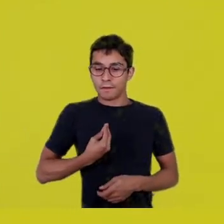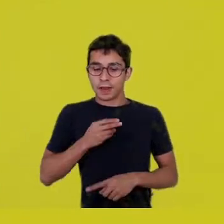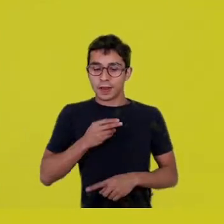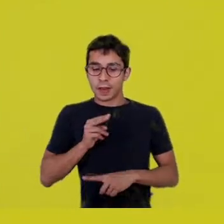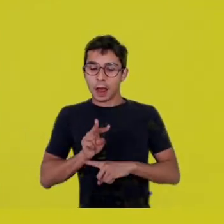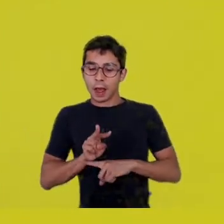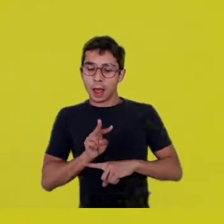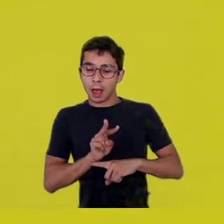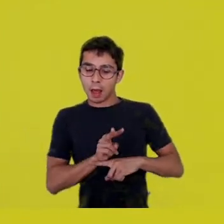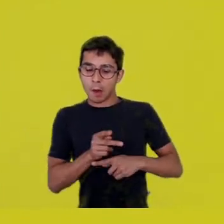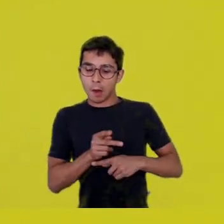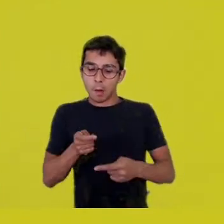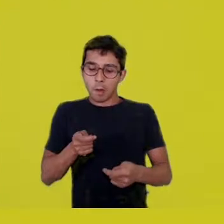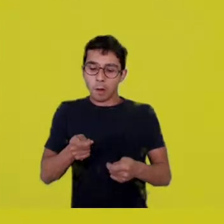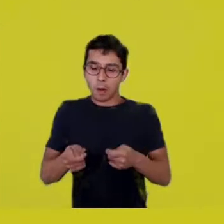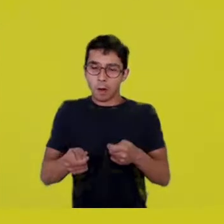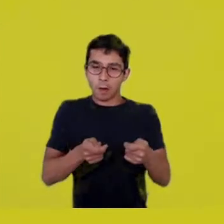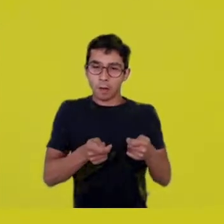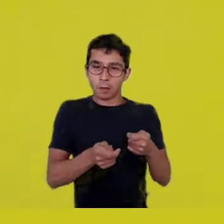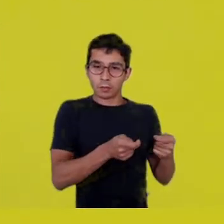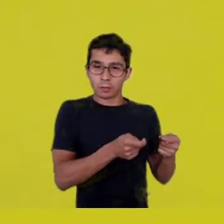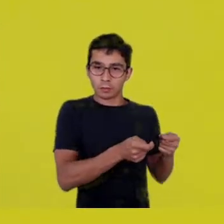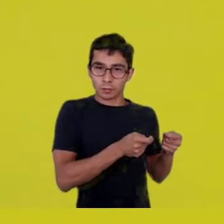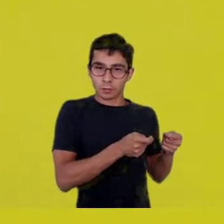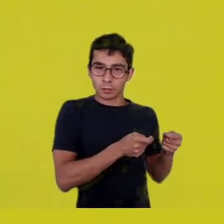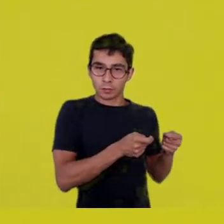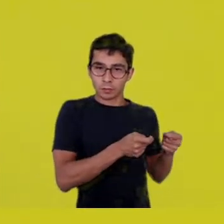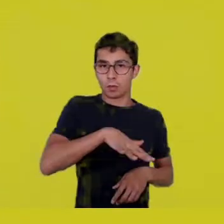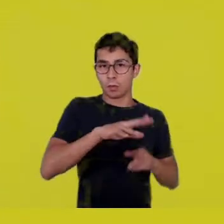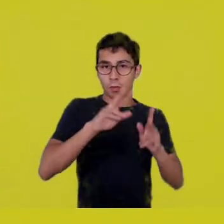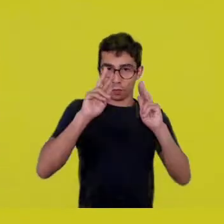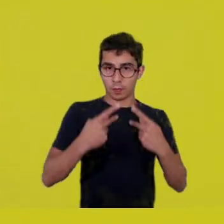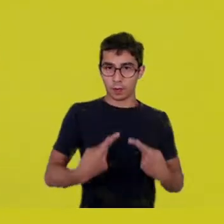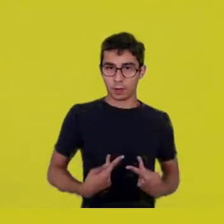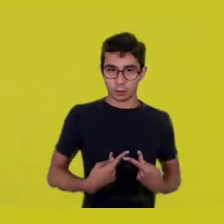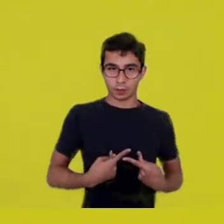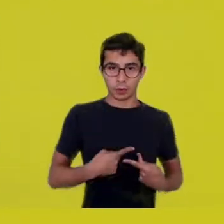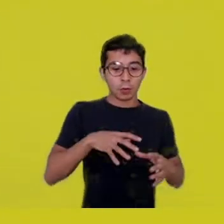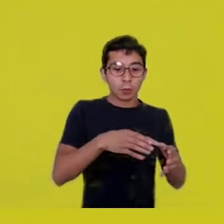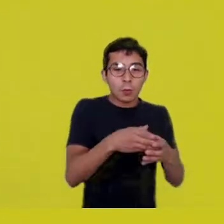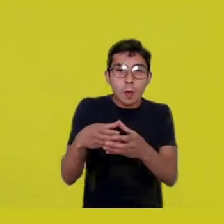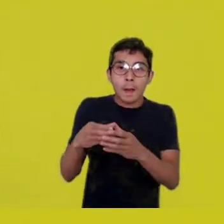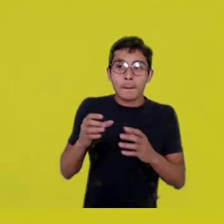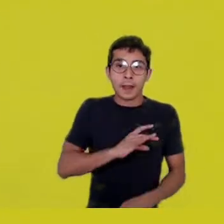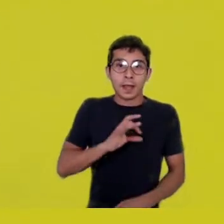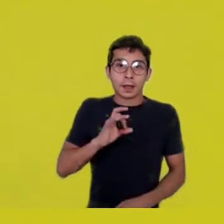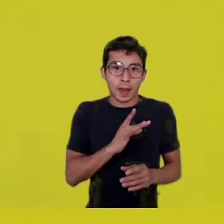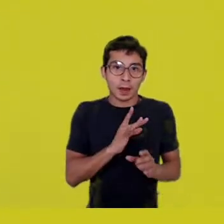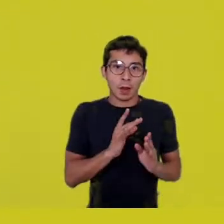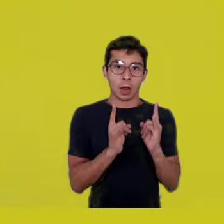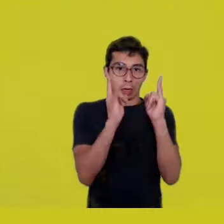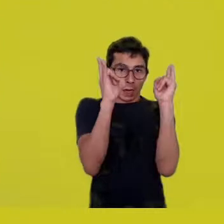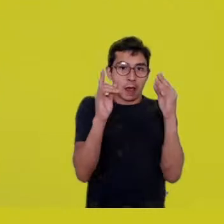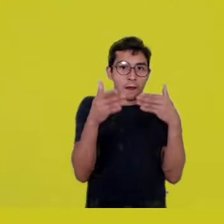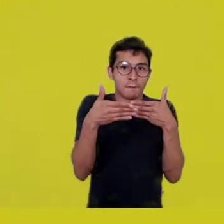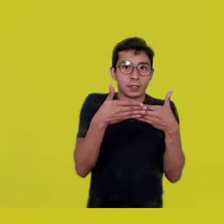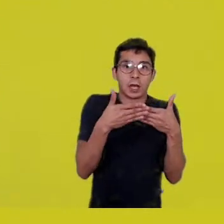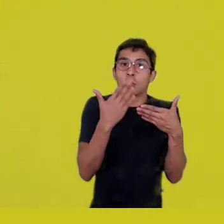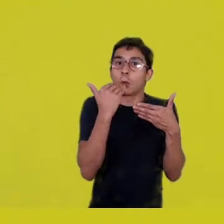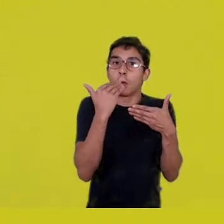having everyone afraid, holed up in apartments, having food delivered and communicating through video calls.